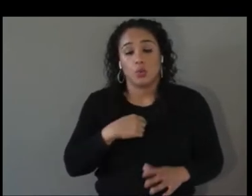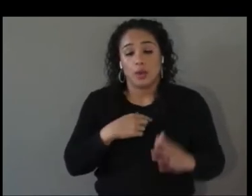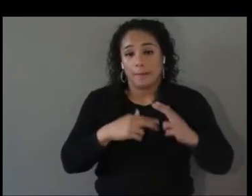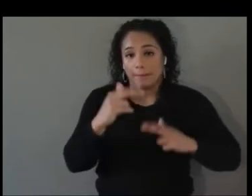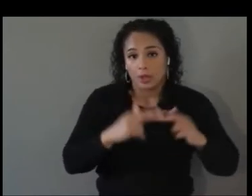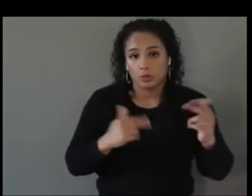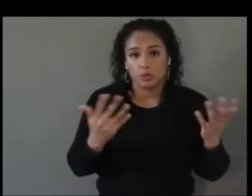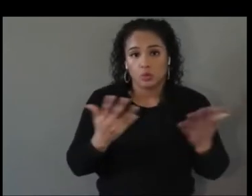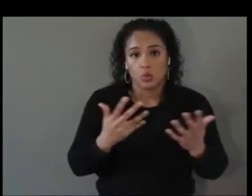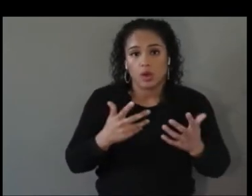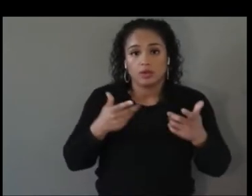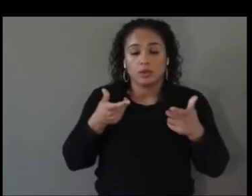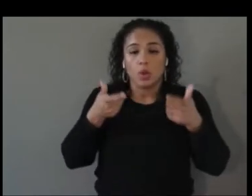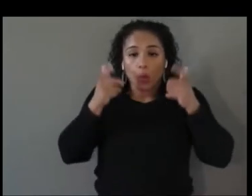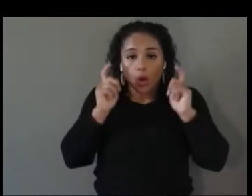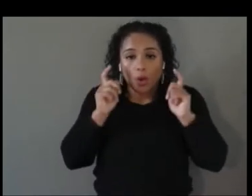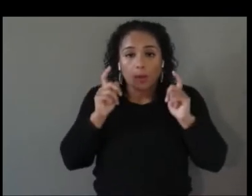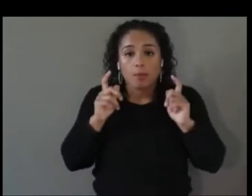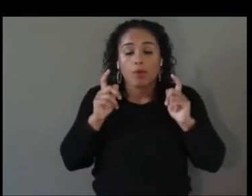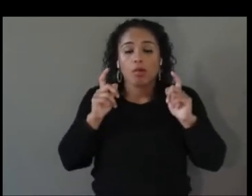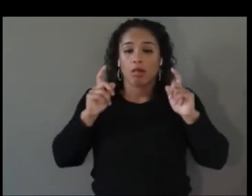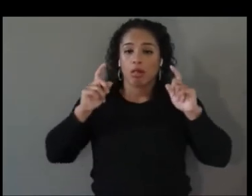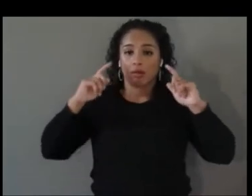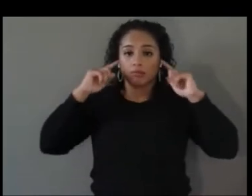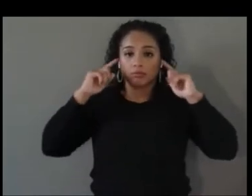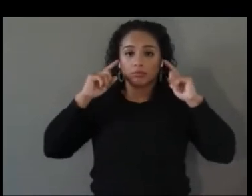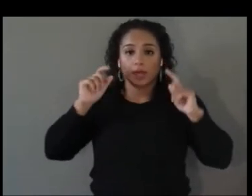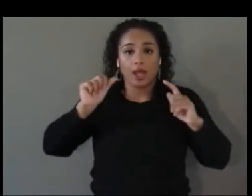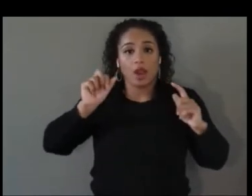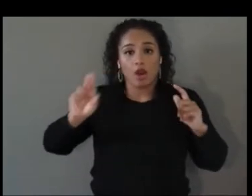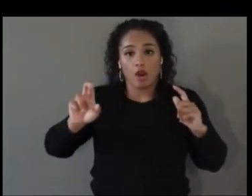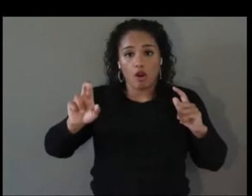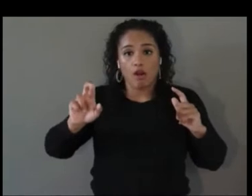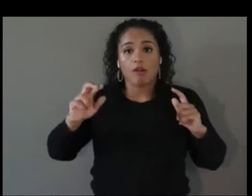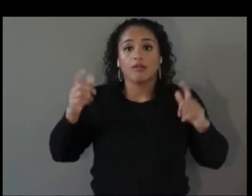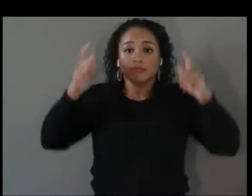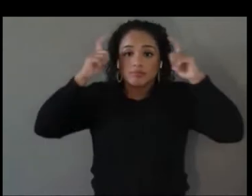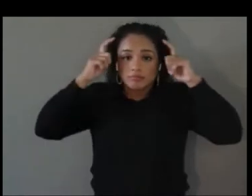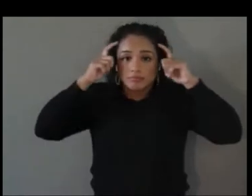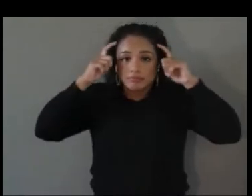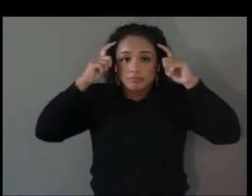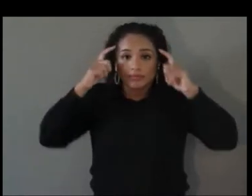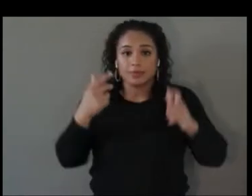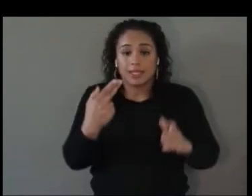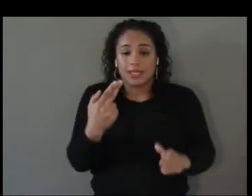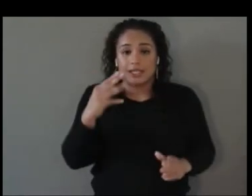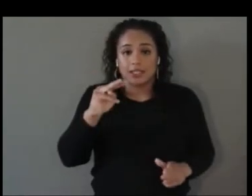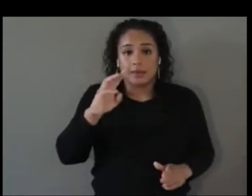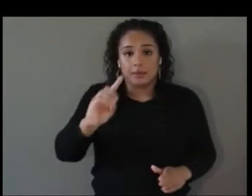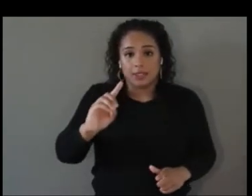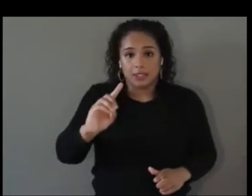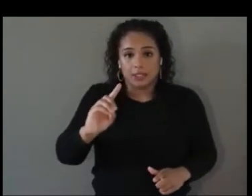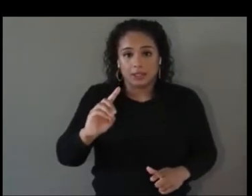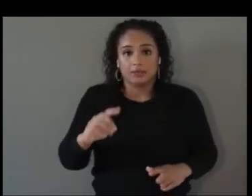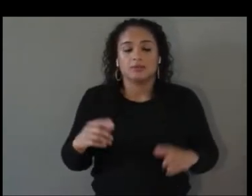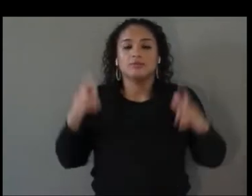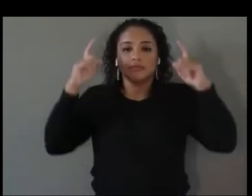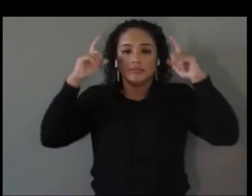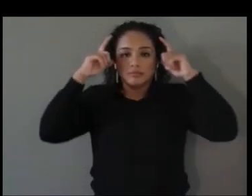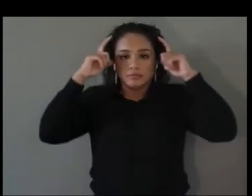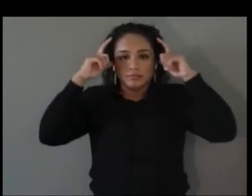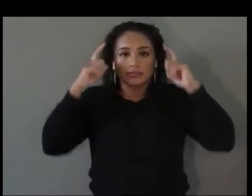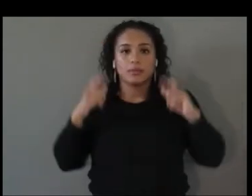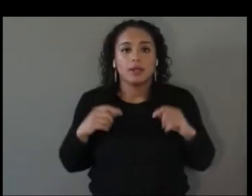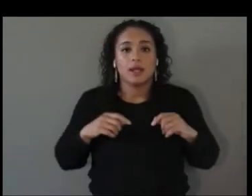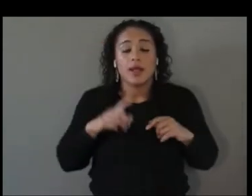augmented reality headset, so it's an HMD, head mounted display, that includes EEG, the technology